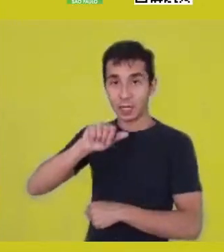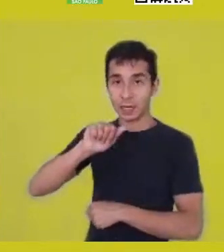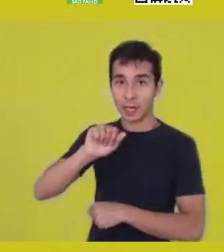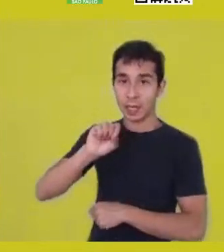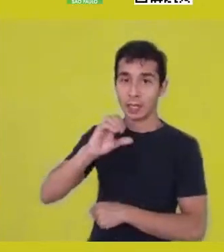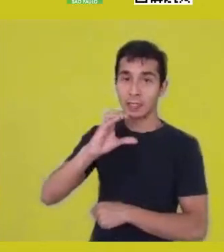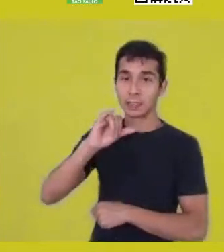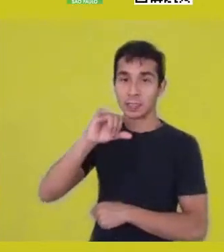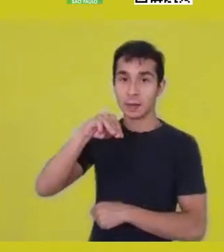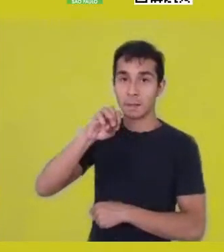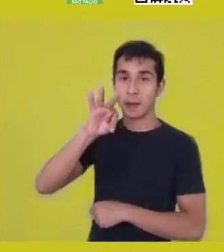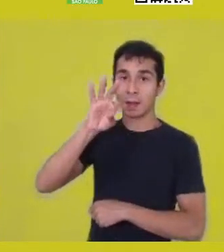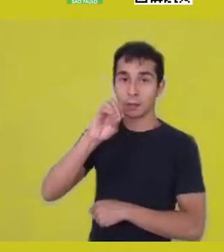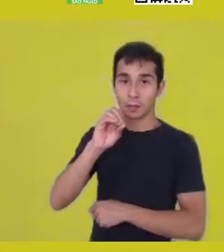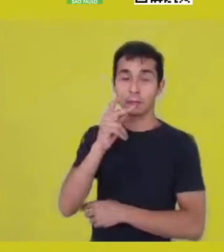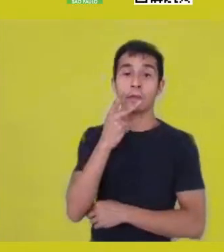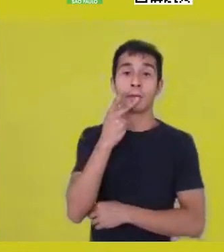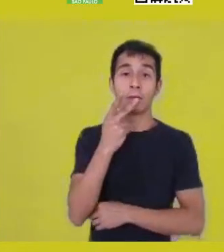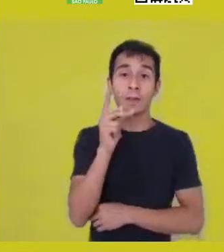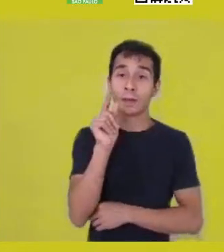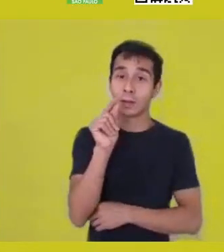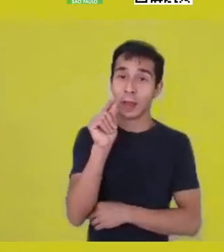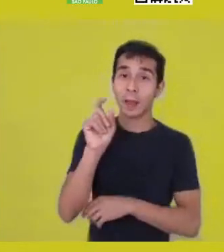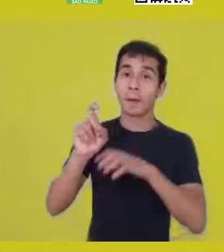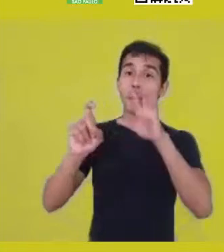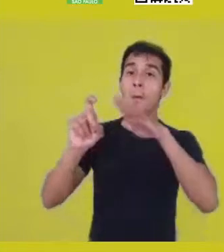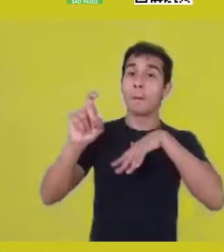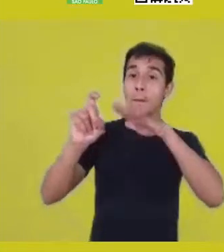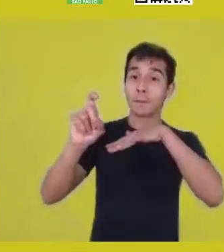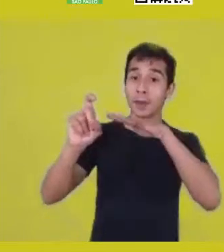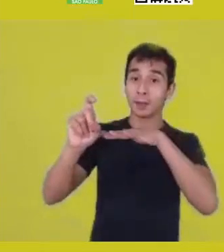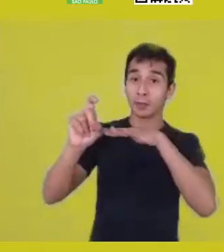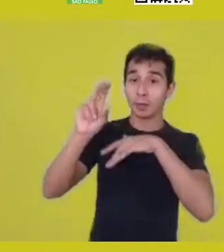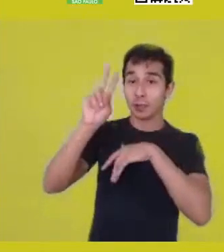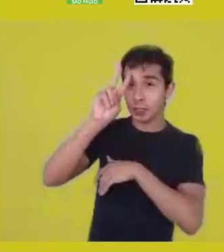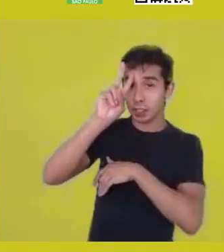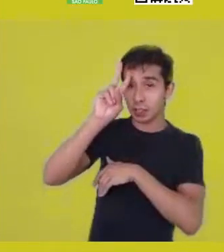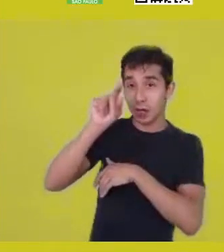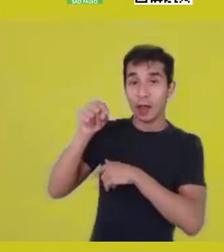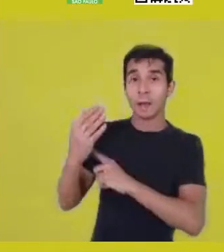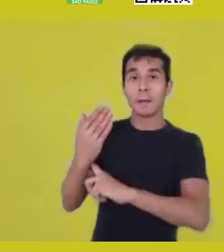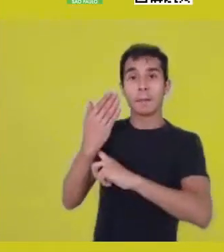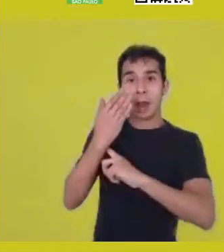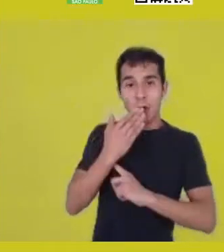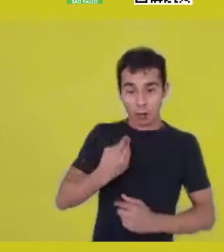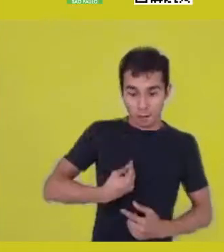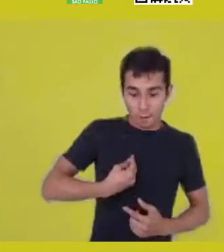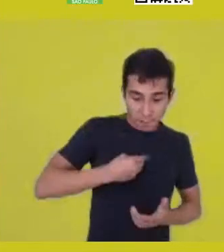the myth as expression of the transformation reality, that ends up building the territories, which are the quilombos,